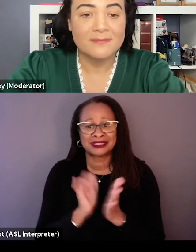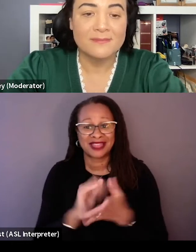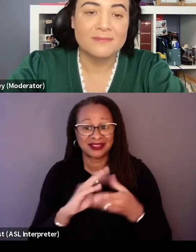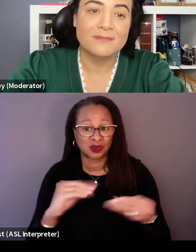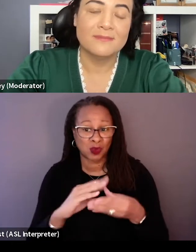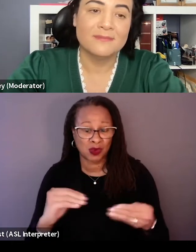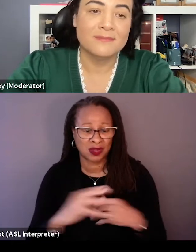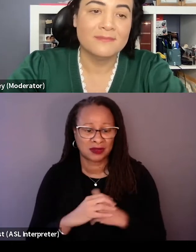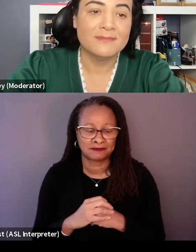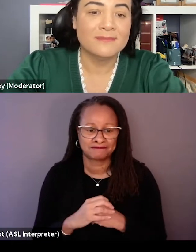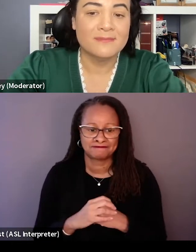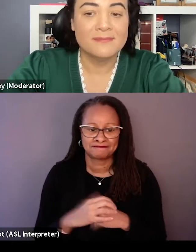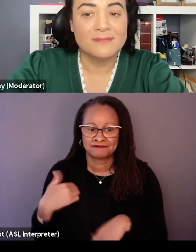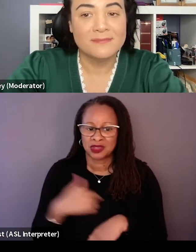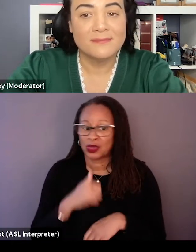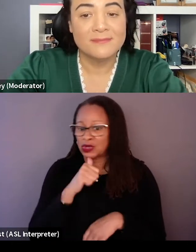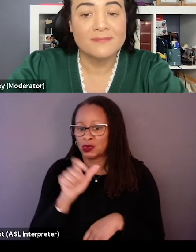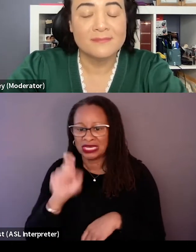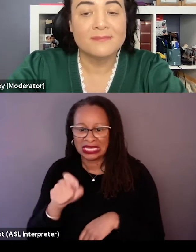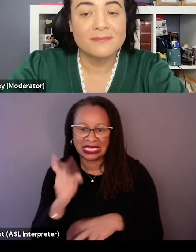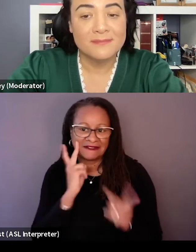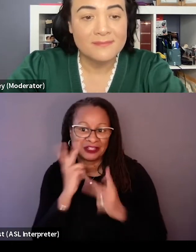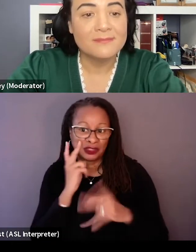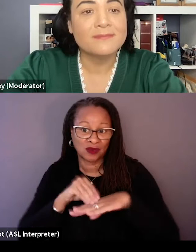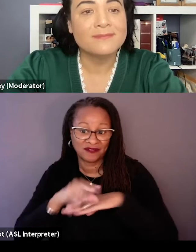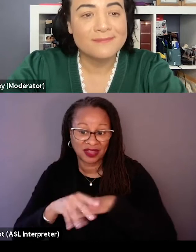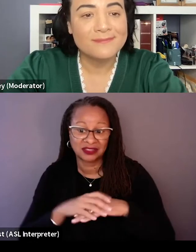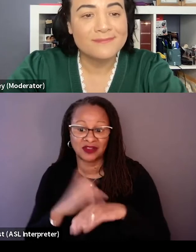So we don't need visual effects for a film about Dr. Ruth,